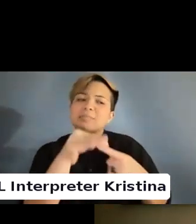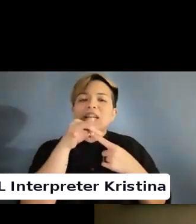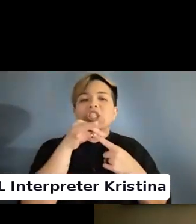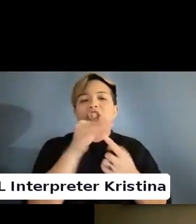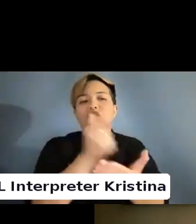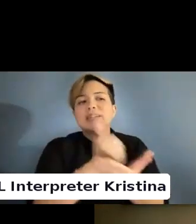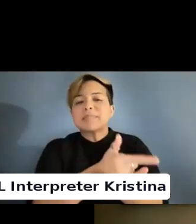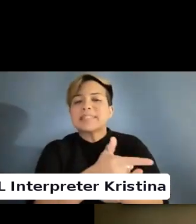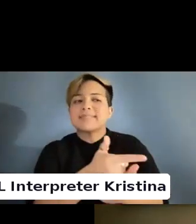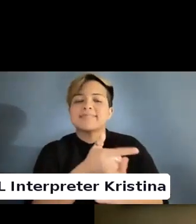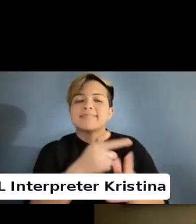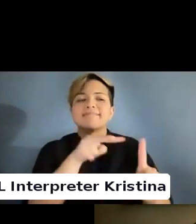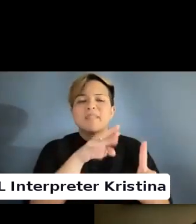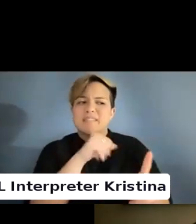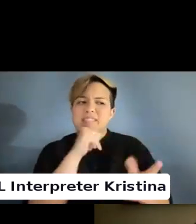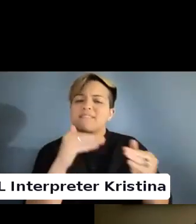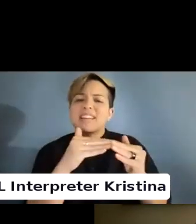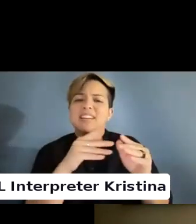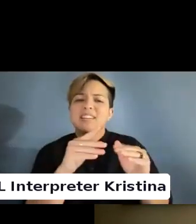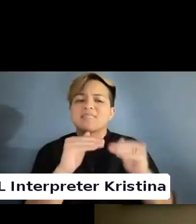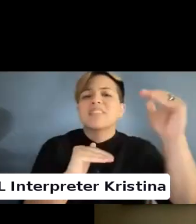advantage for a fundamental alteration.